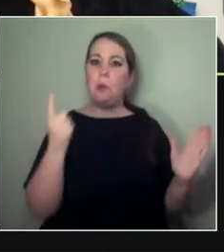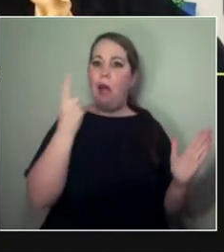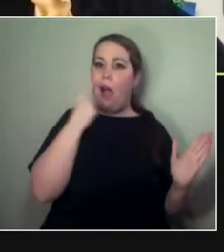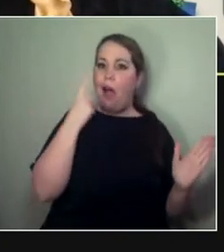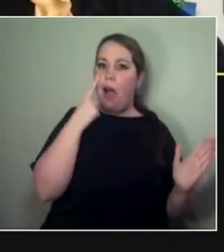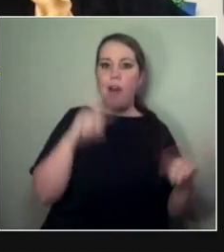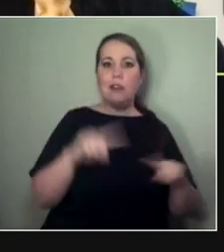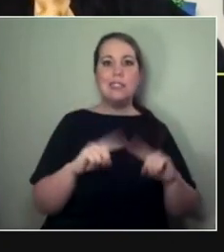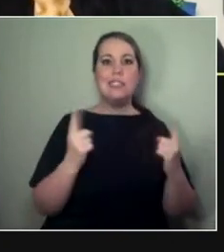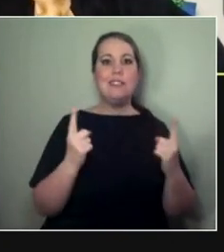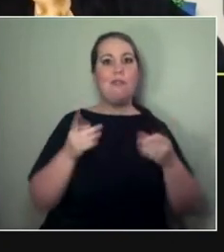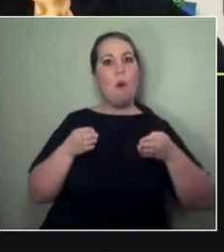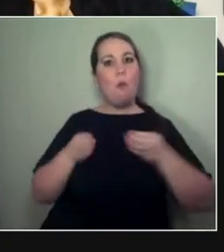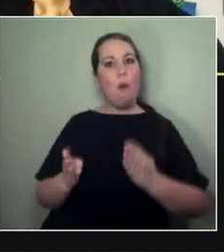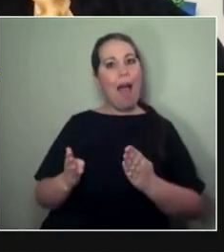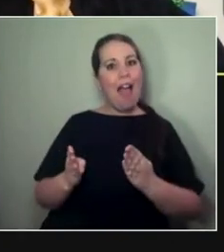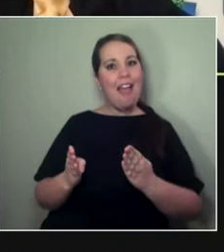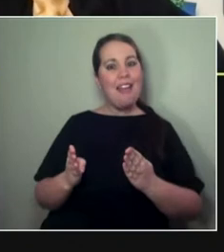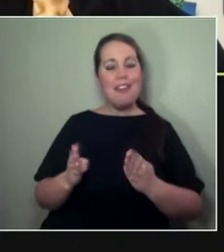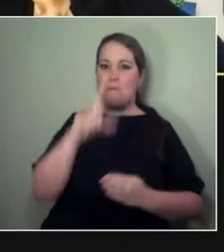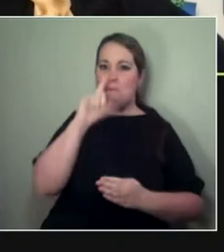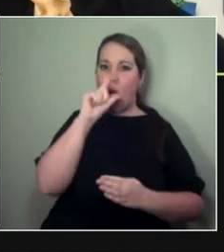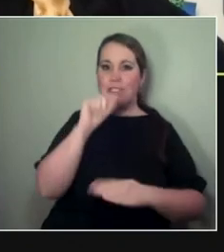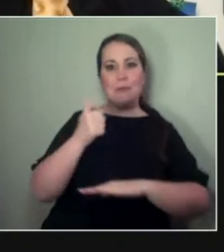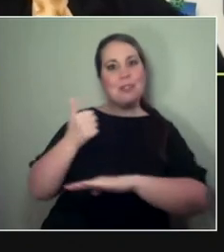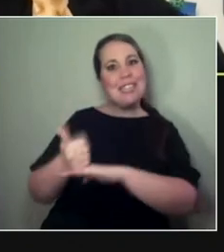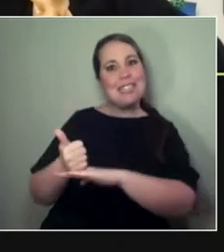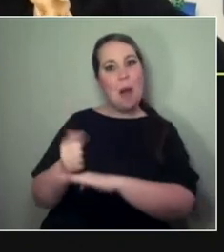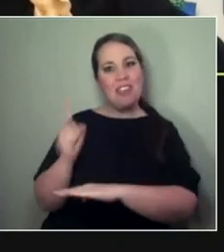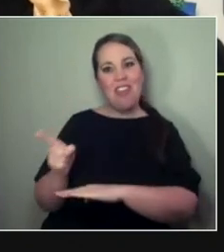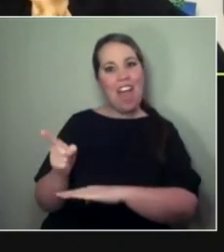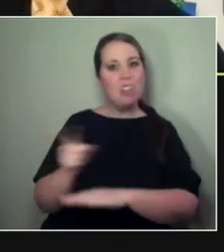I think, yeah, one of the things that I'm constantly trying